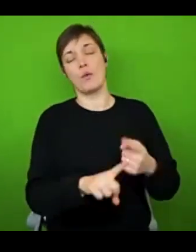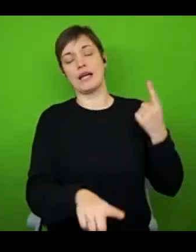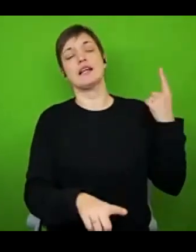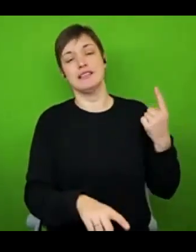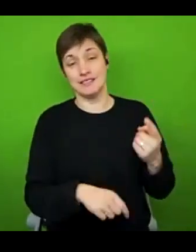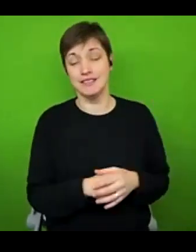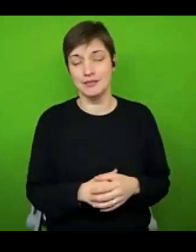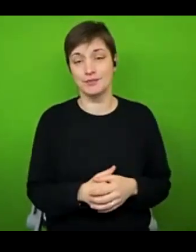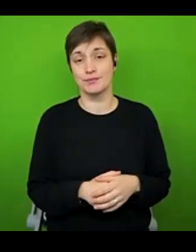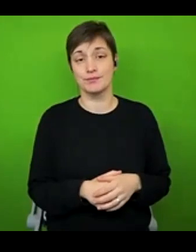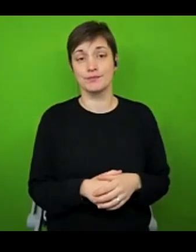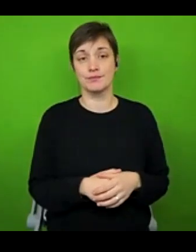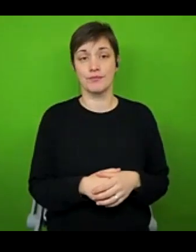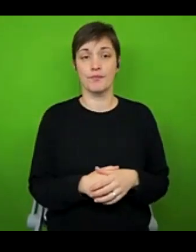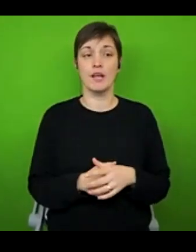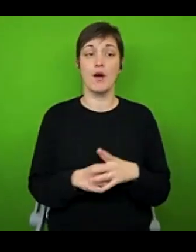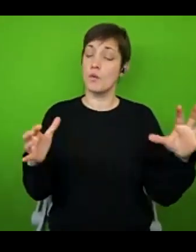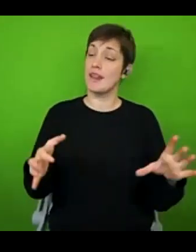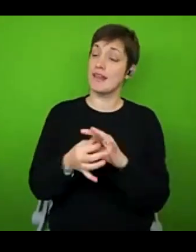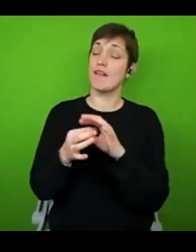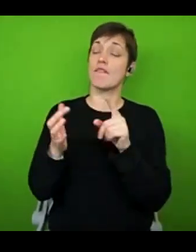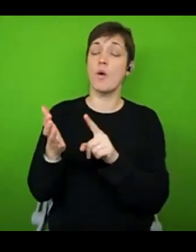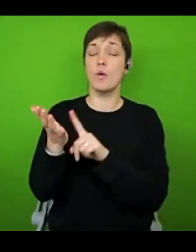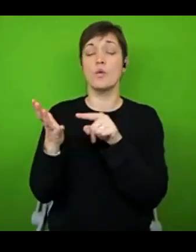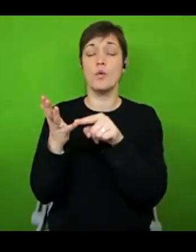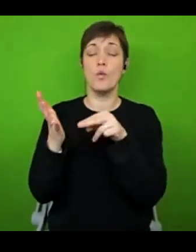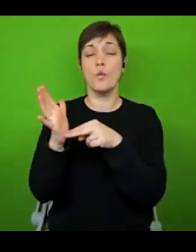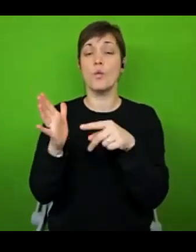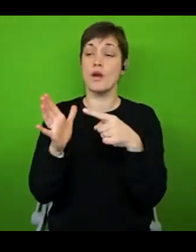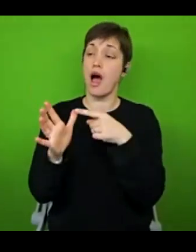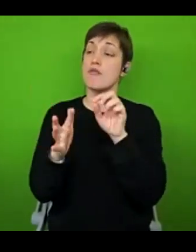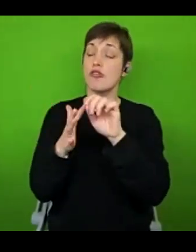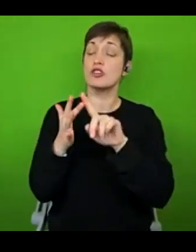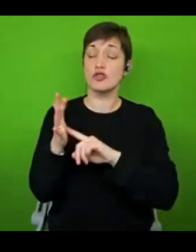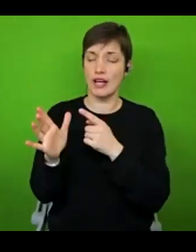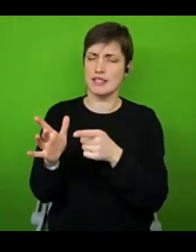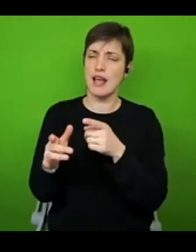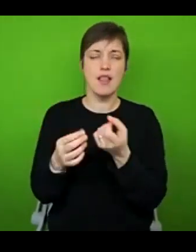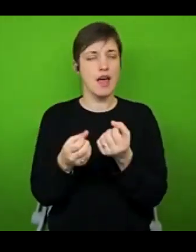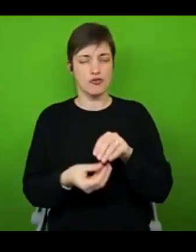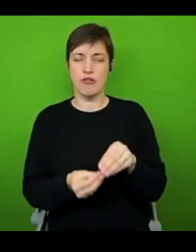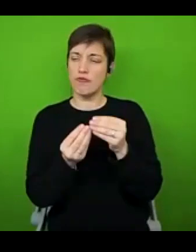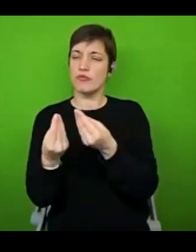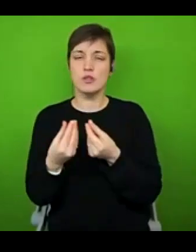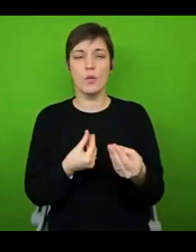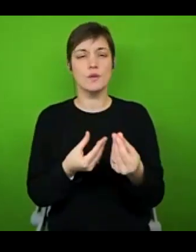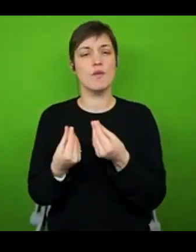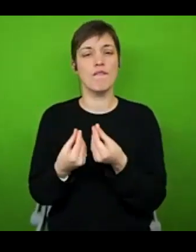Oh, there's a link for The LUNA Project who I mentioned in the chat box. The LUNA Project are the ones who produce the resources for friends of people with chronic